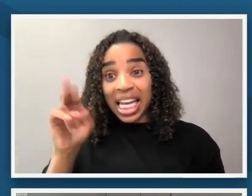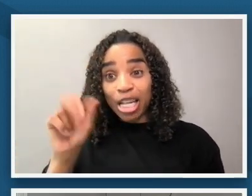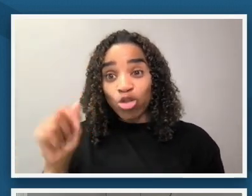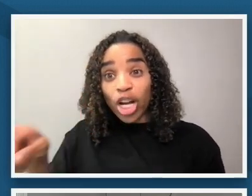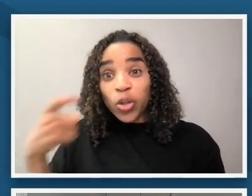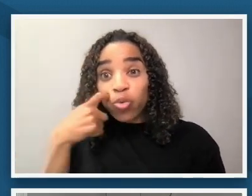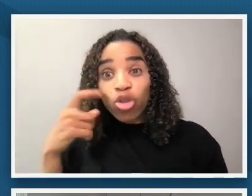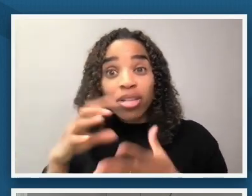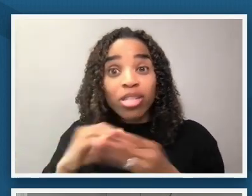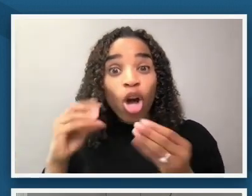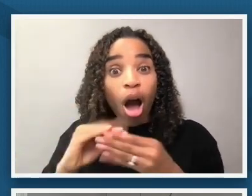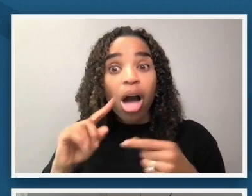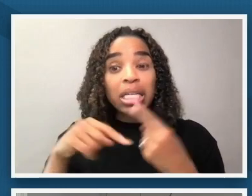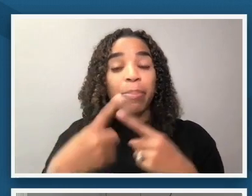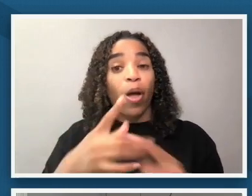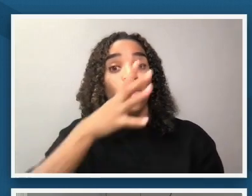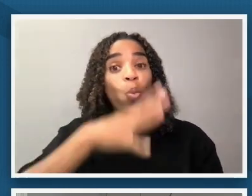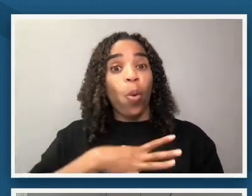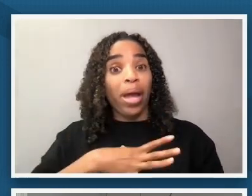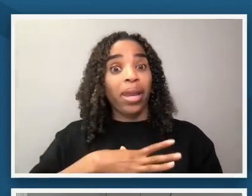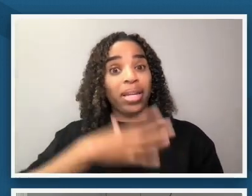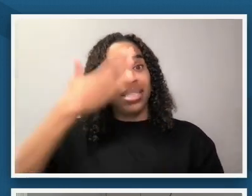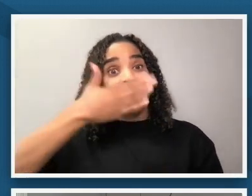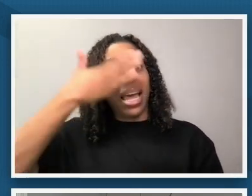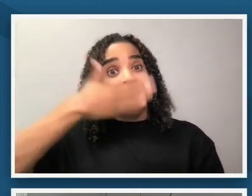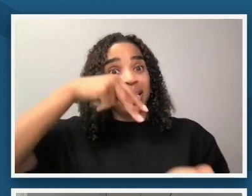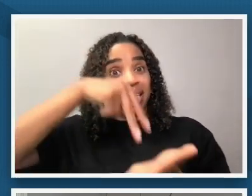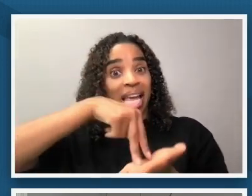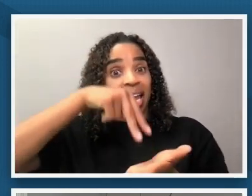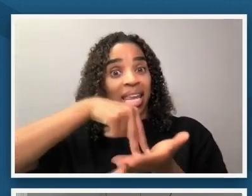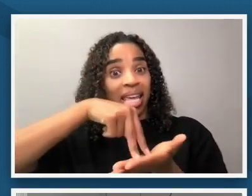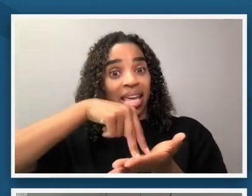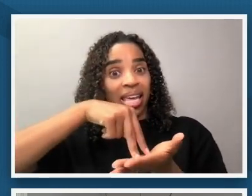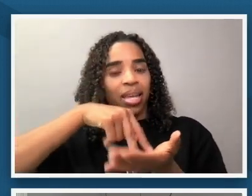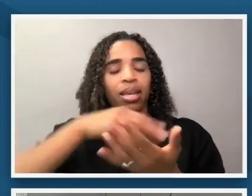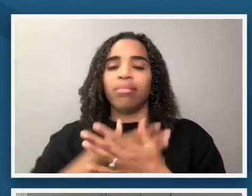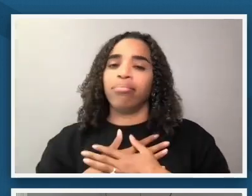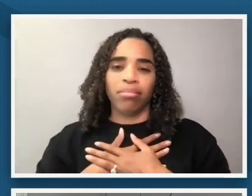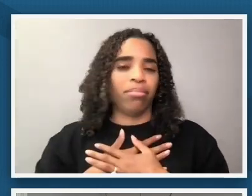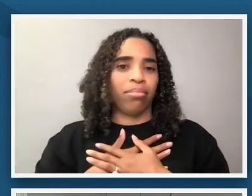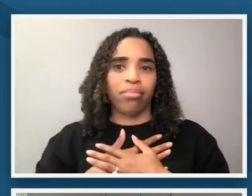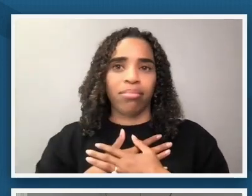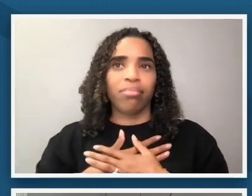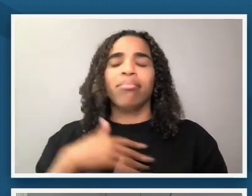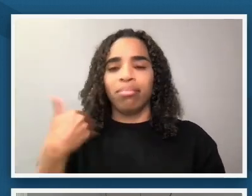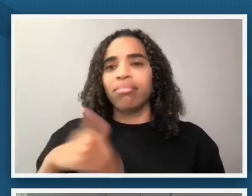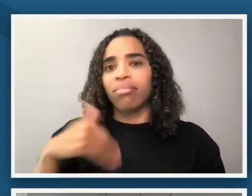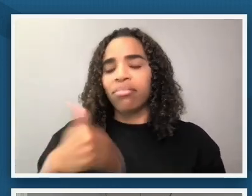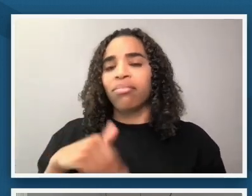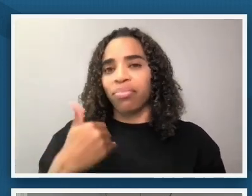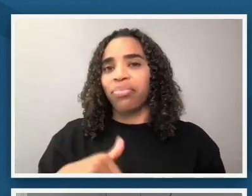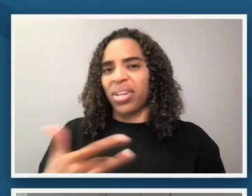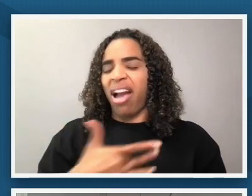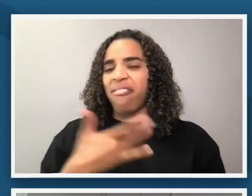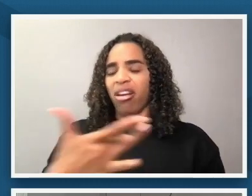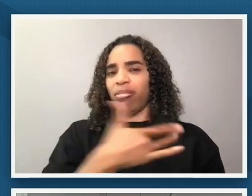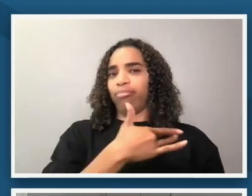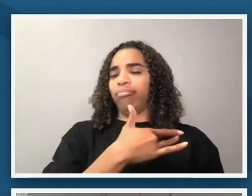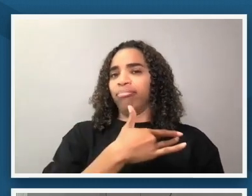the women in the front of the photograph was such a direct connection to me to